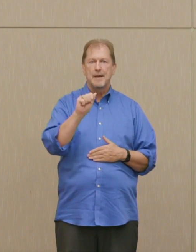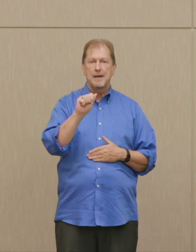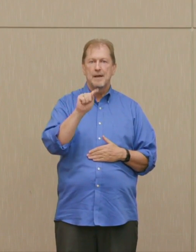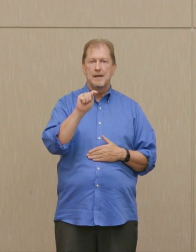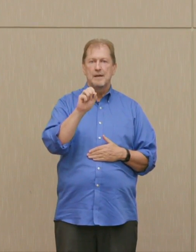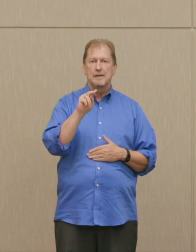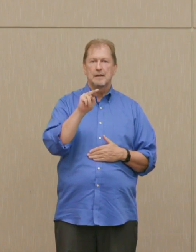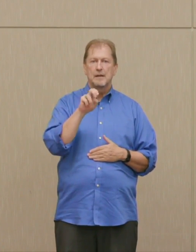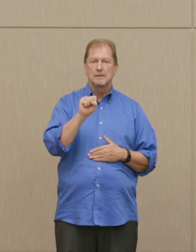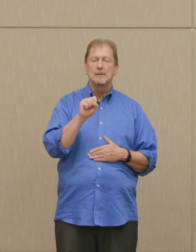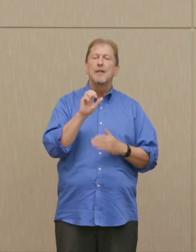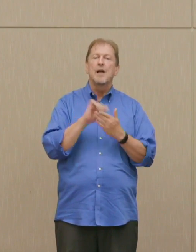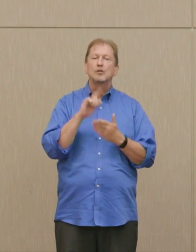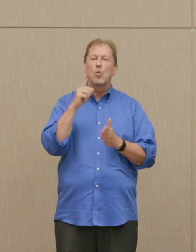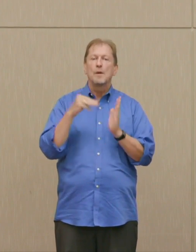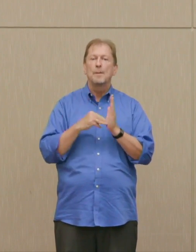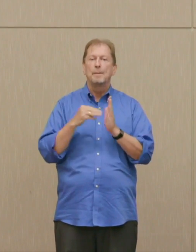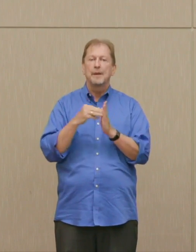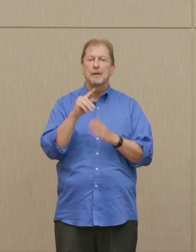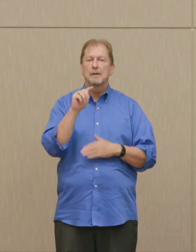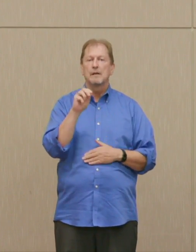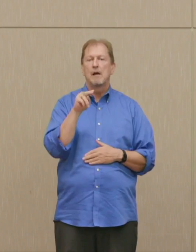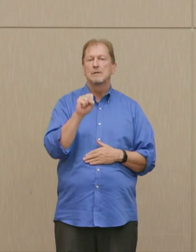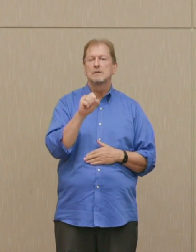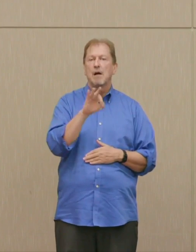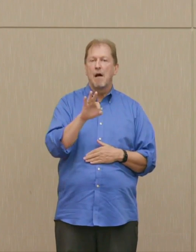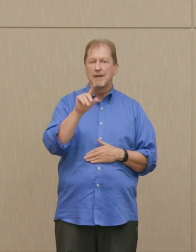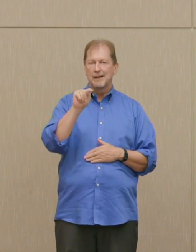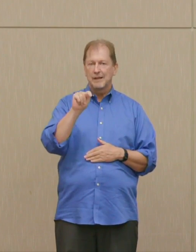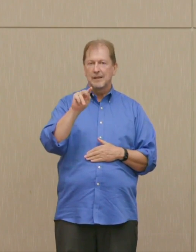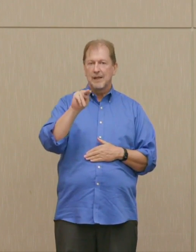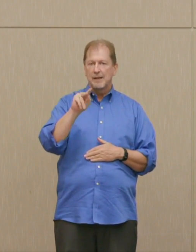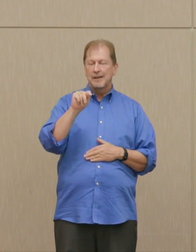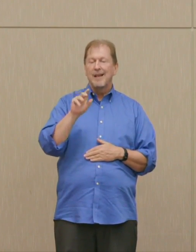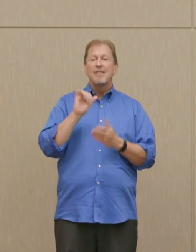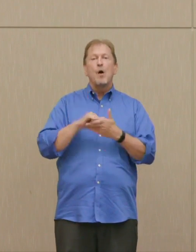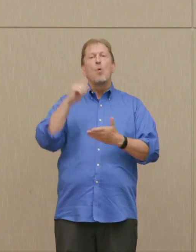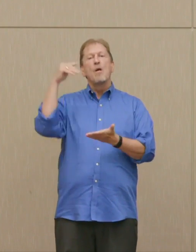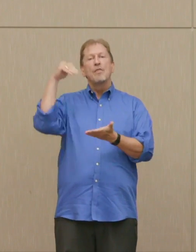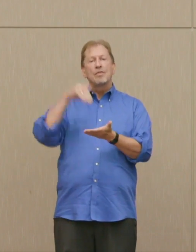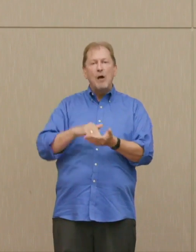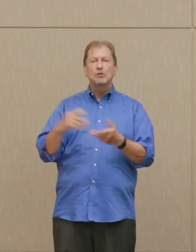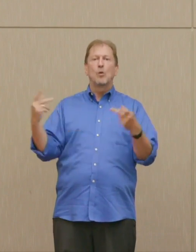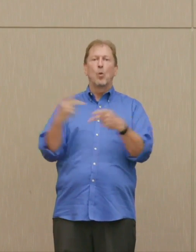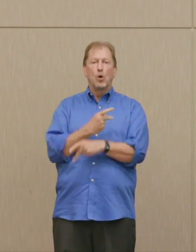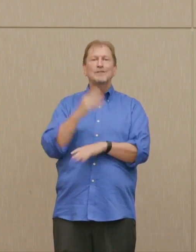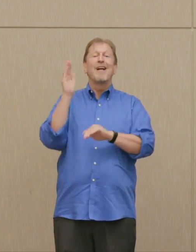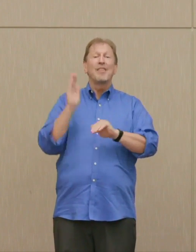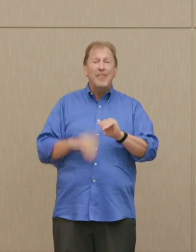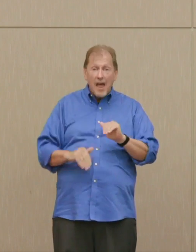of TNT, 1000 times Nagasaki. Okay?